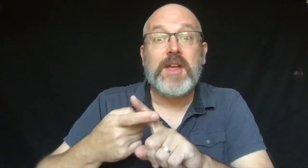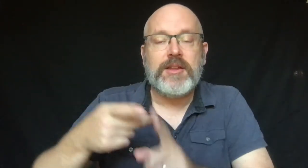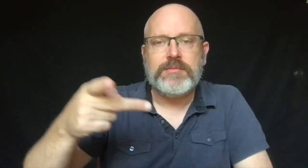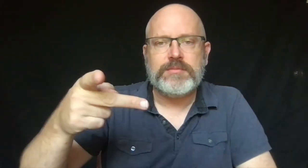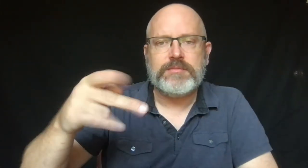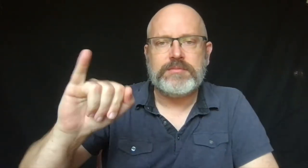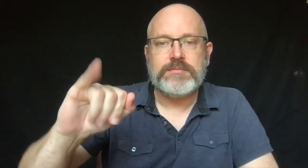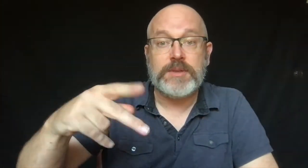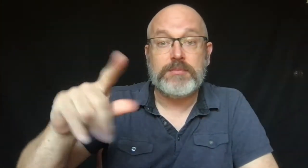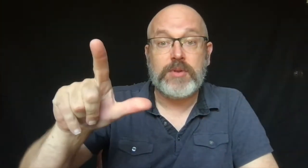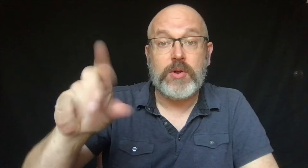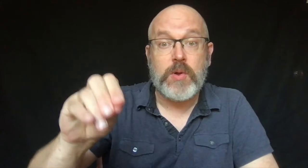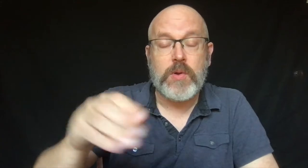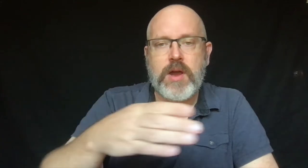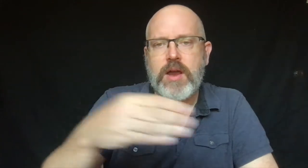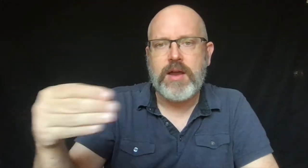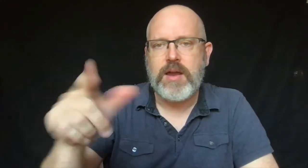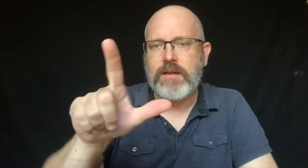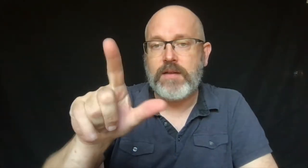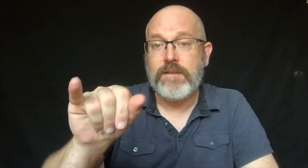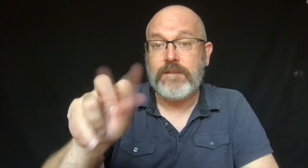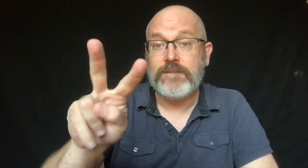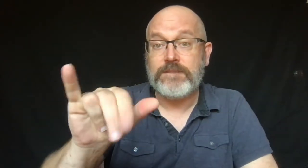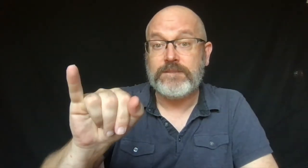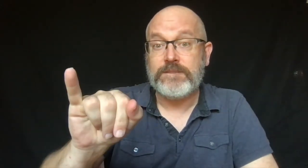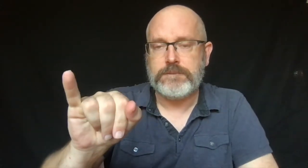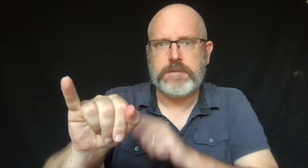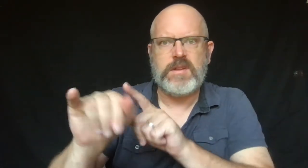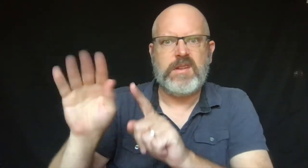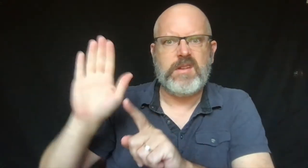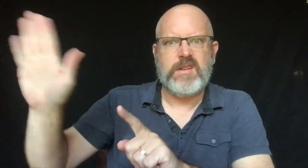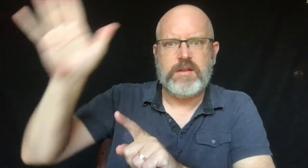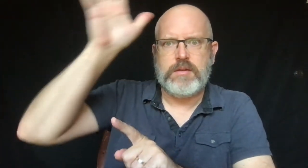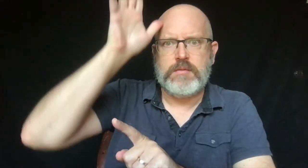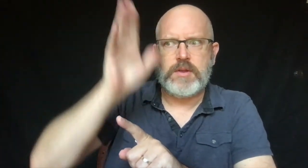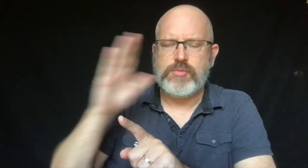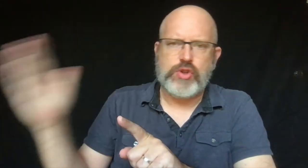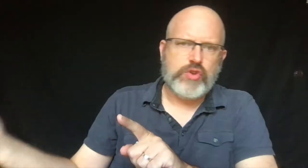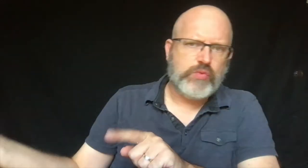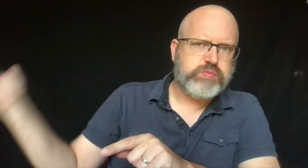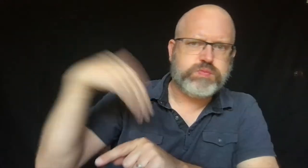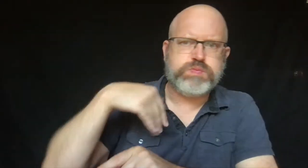Their neighbors Piplo and Livy